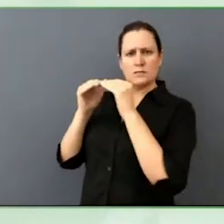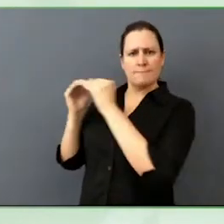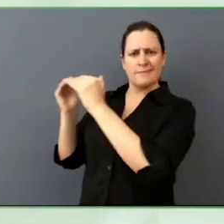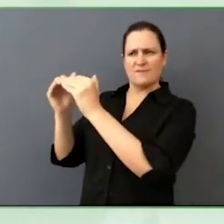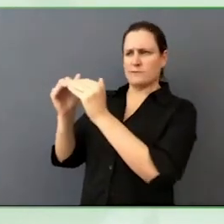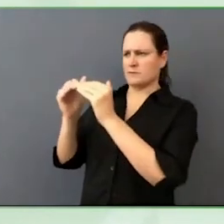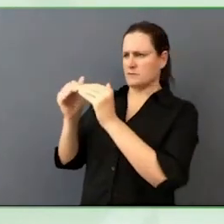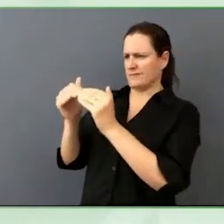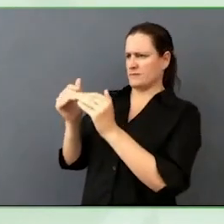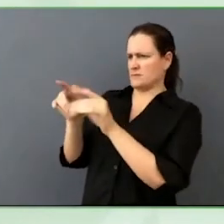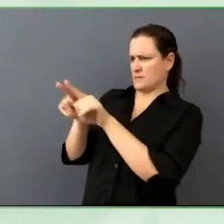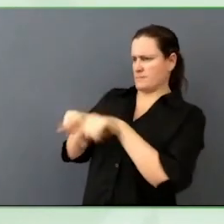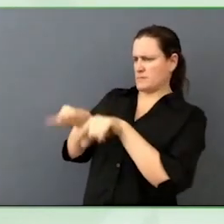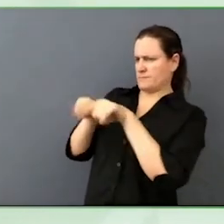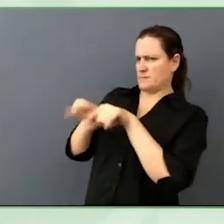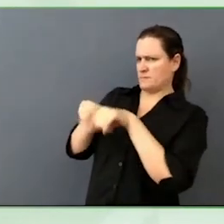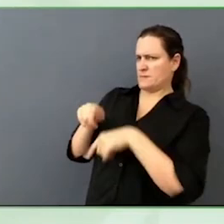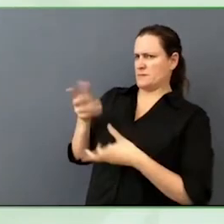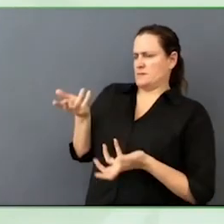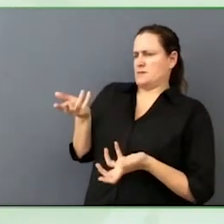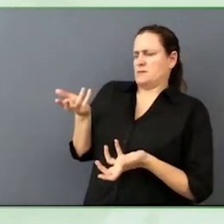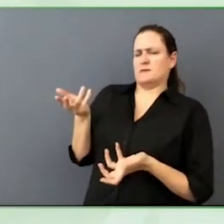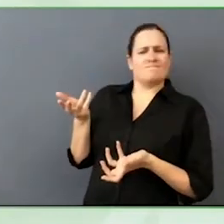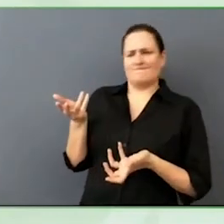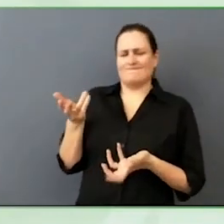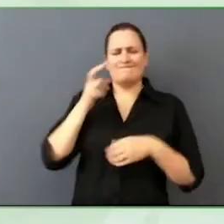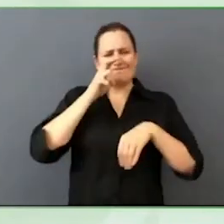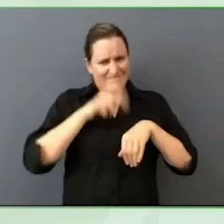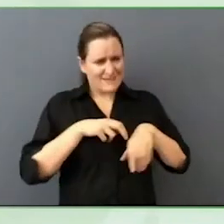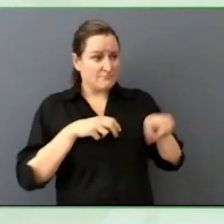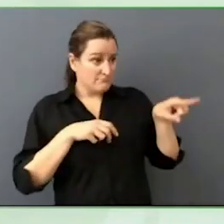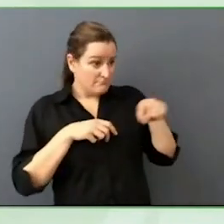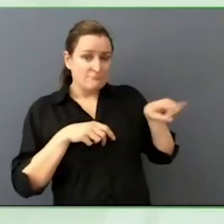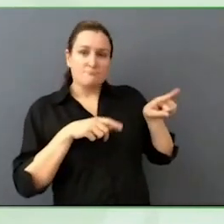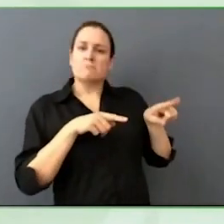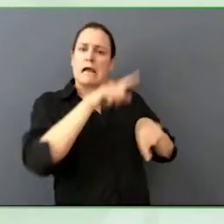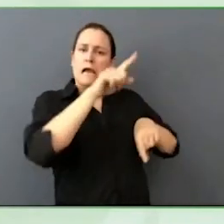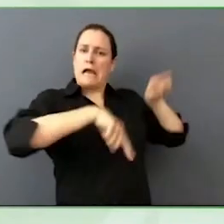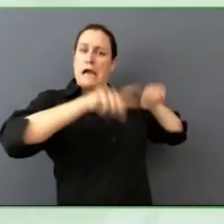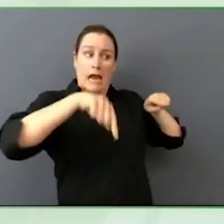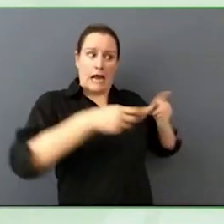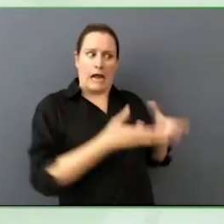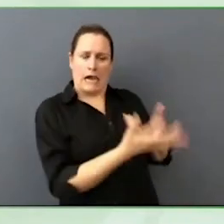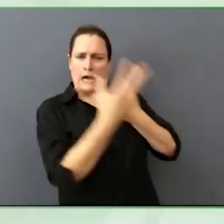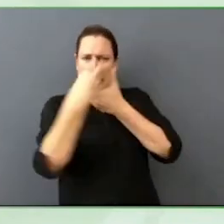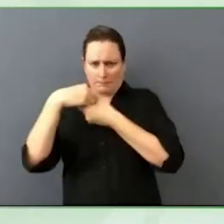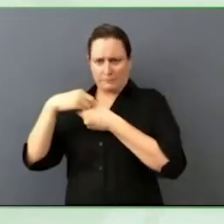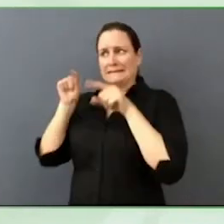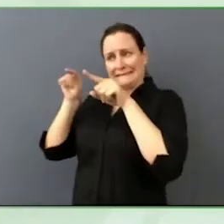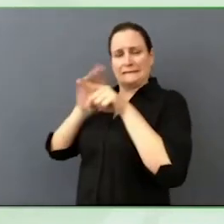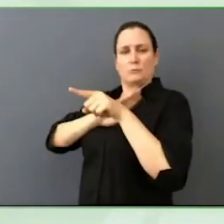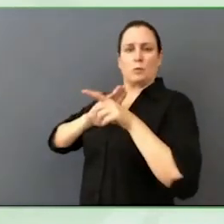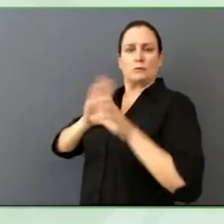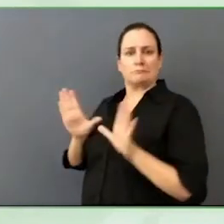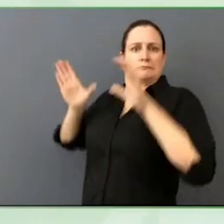I just know it is going to get crunchy, it is going to get messy and that is OK. It is part of the learning process. Guess what.